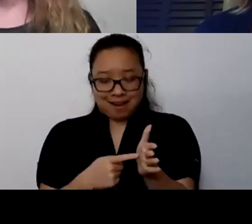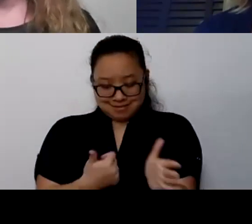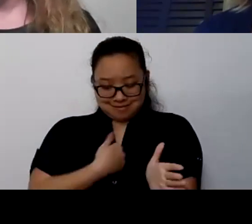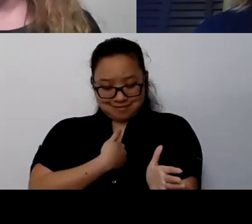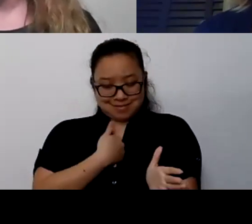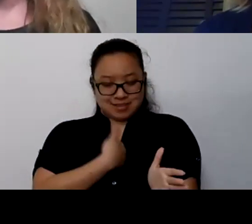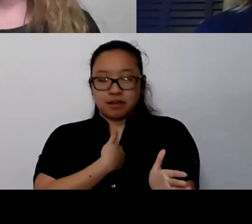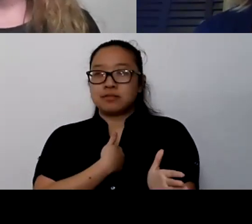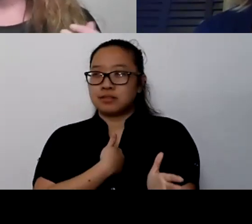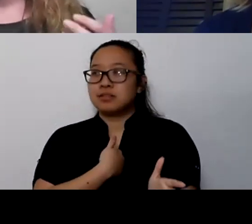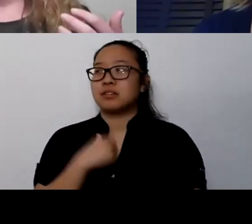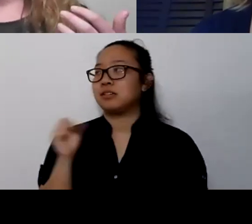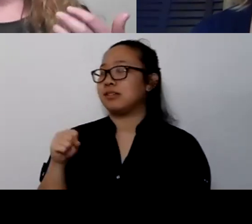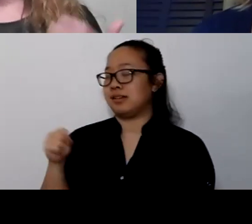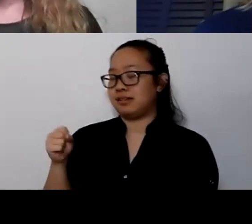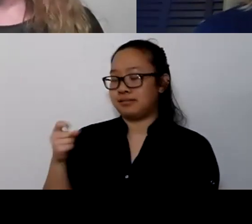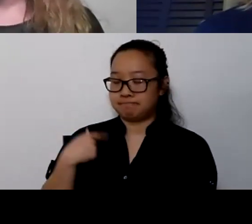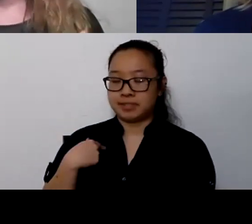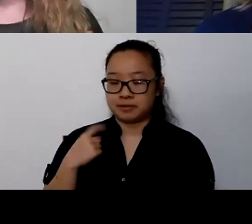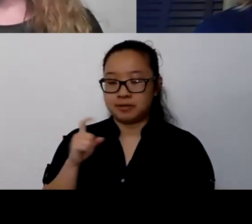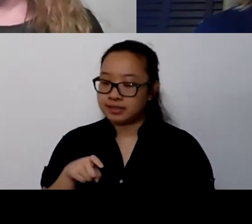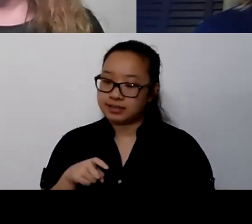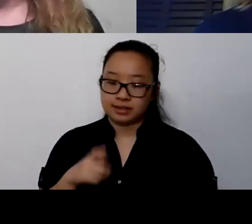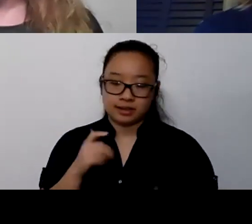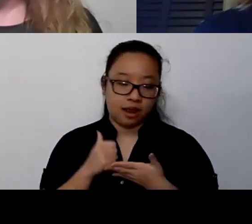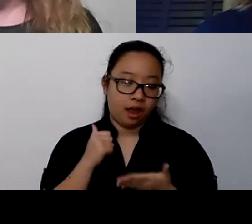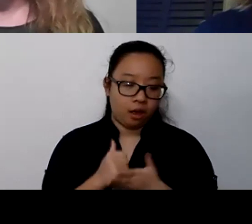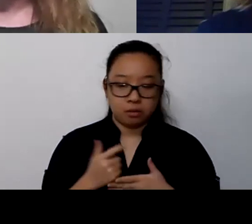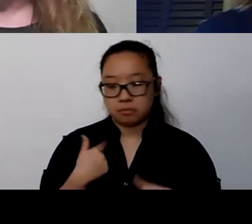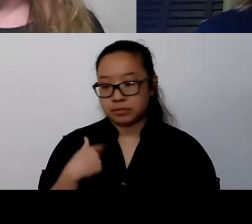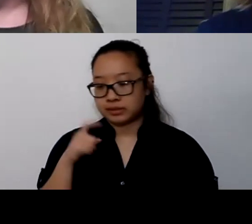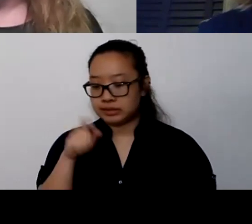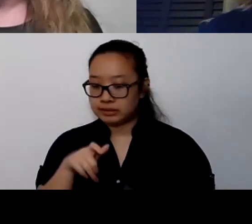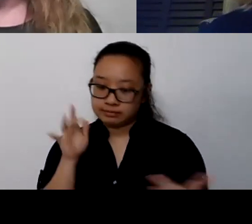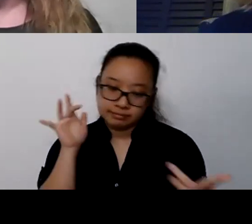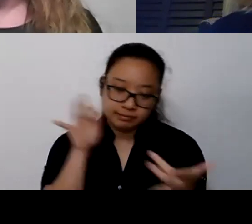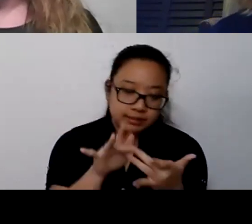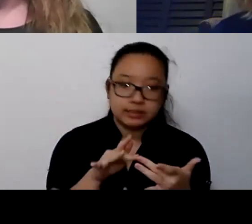when we need to reach out when, man, this is getting out of balance and I need to get help.